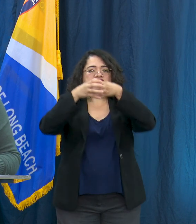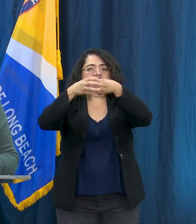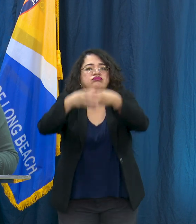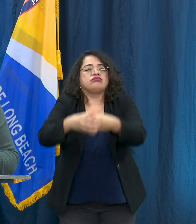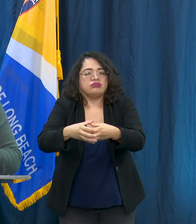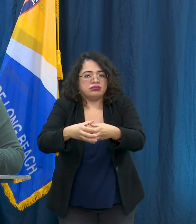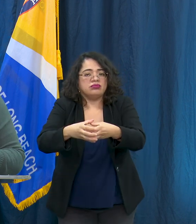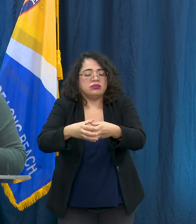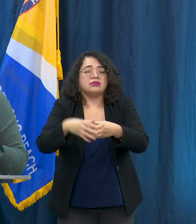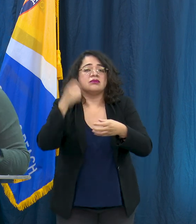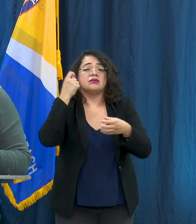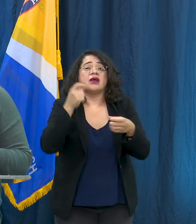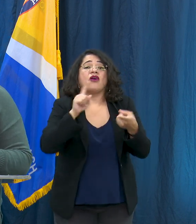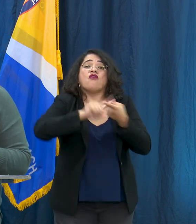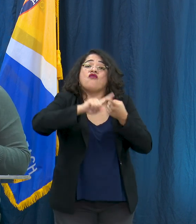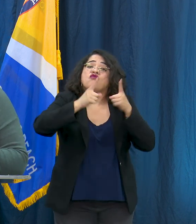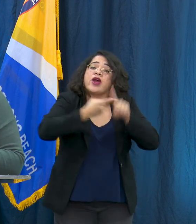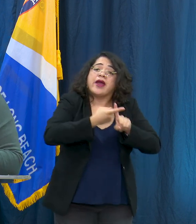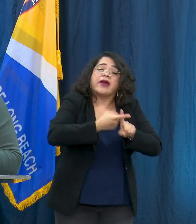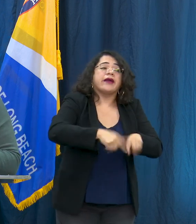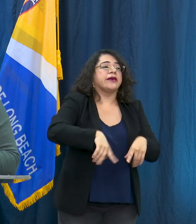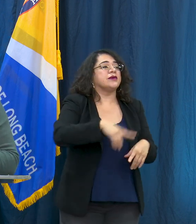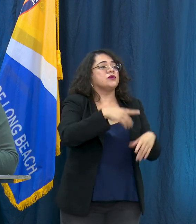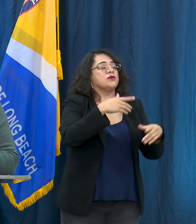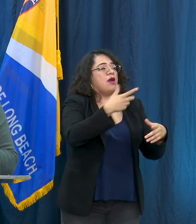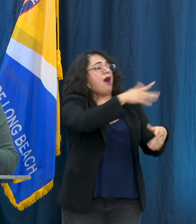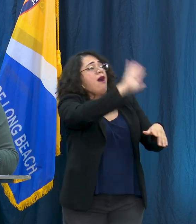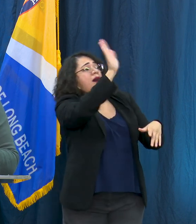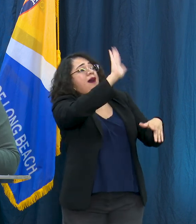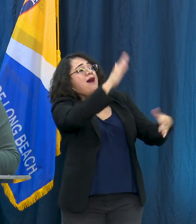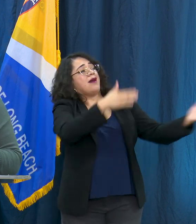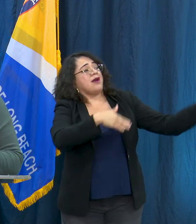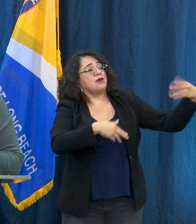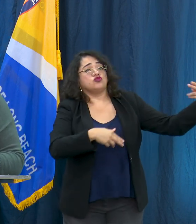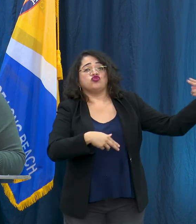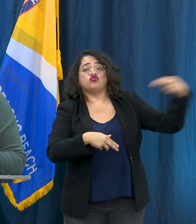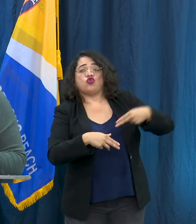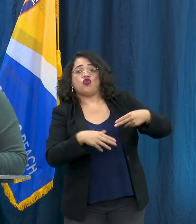significa que se caen Gregan con personas de diferentes over a so is to